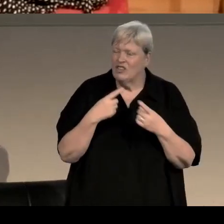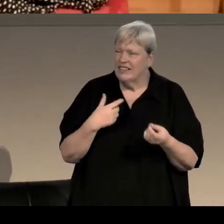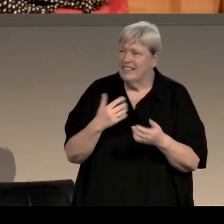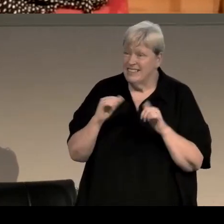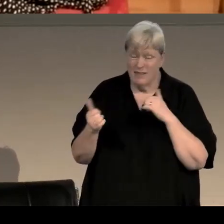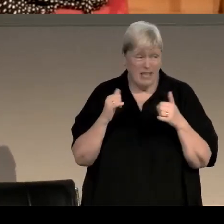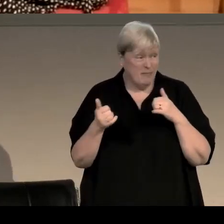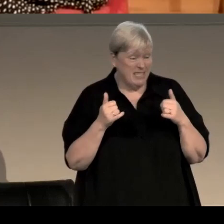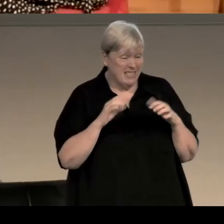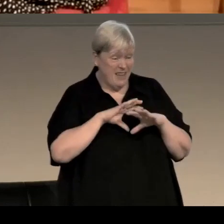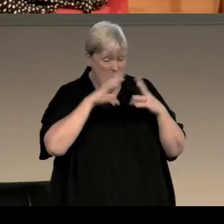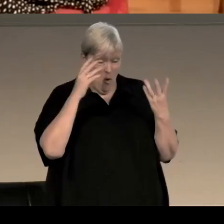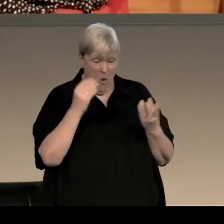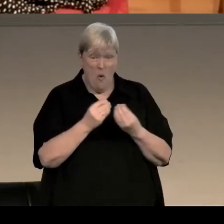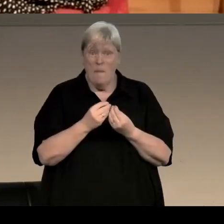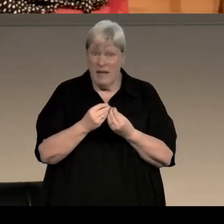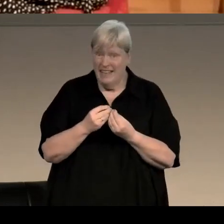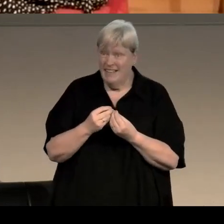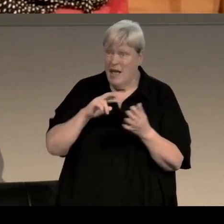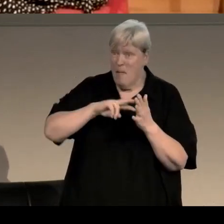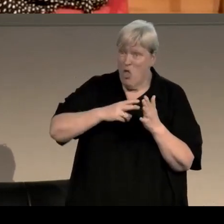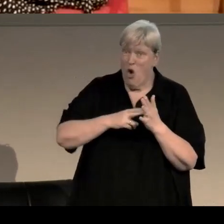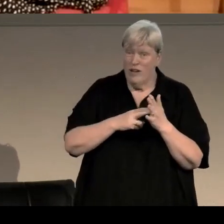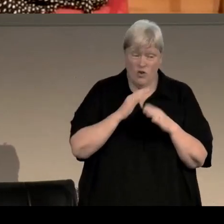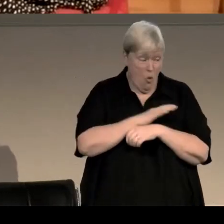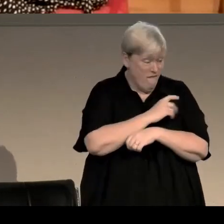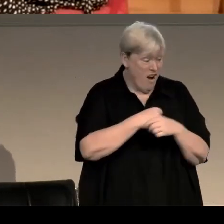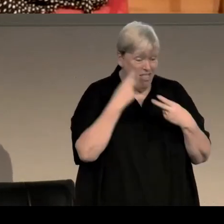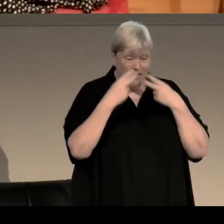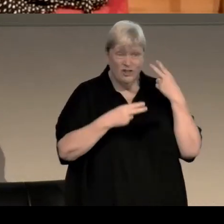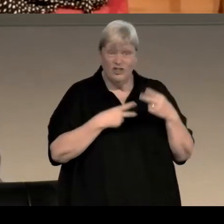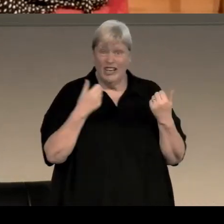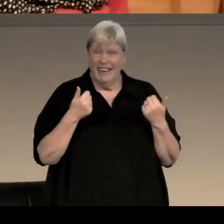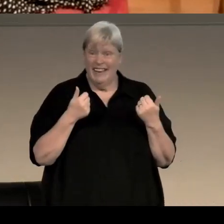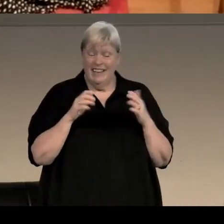the whole major plot of a novel in the course of lunch, and I mean, mind you, sometimes it gets